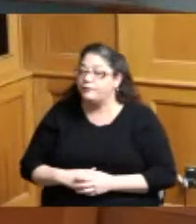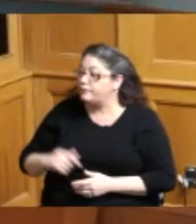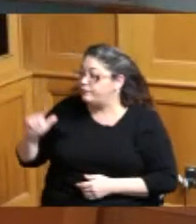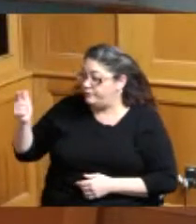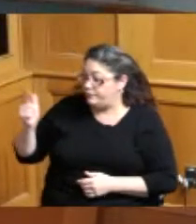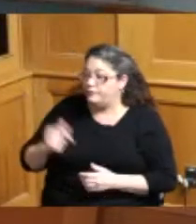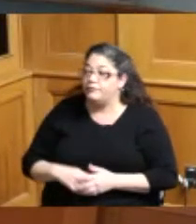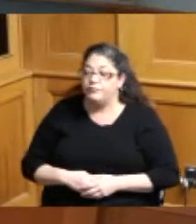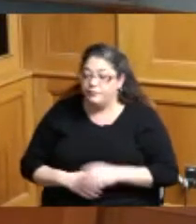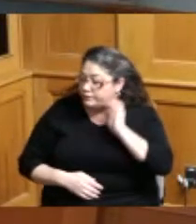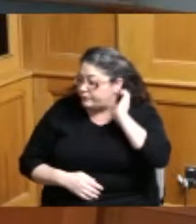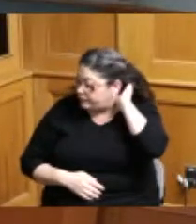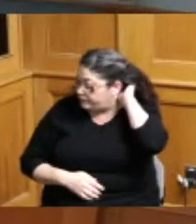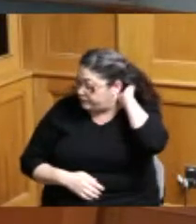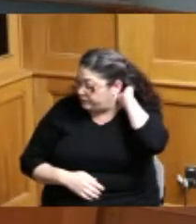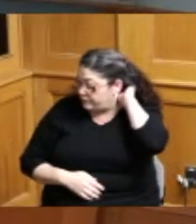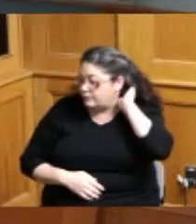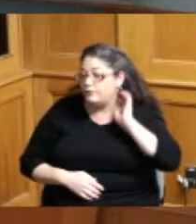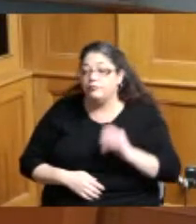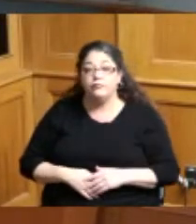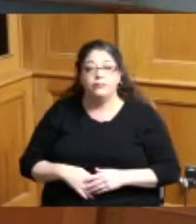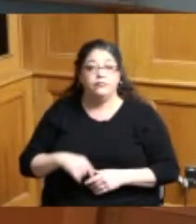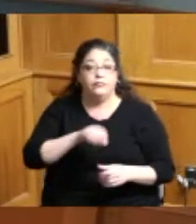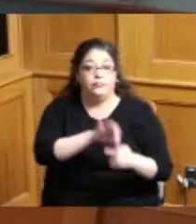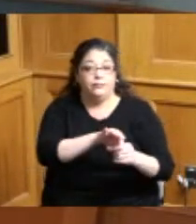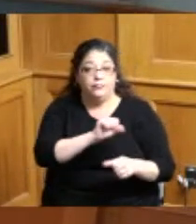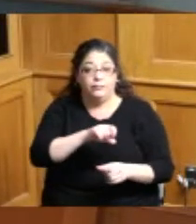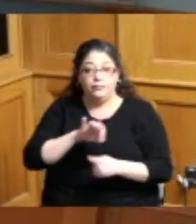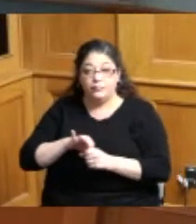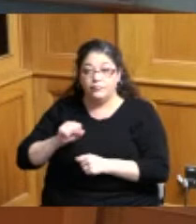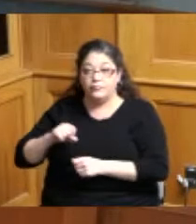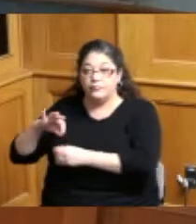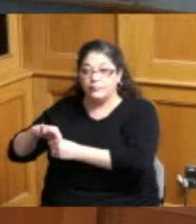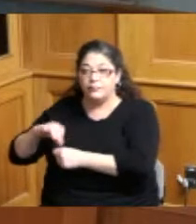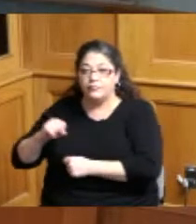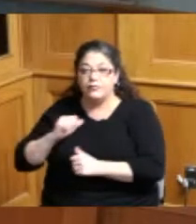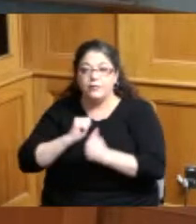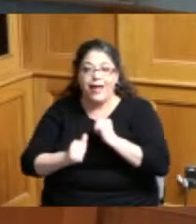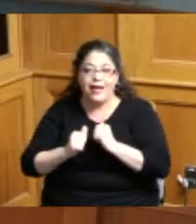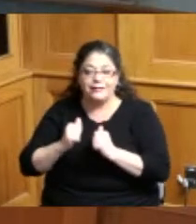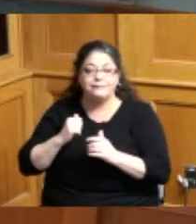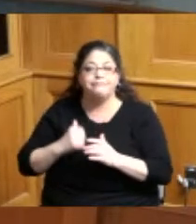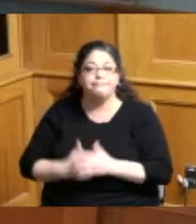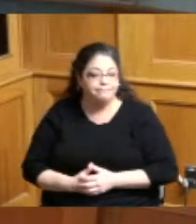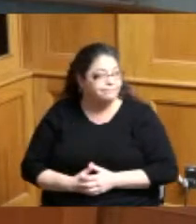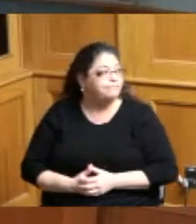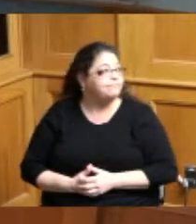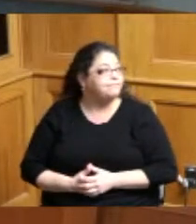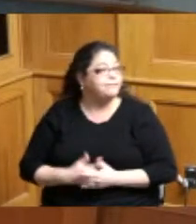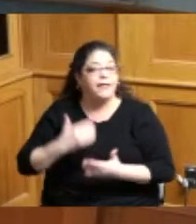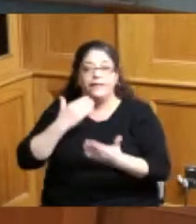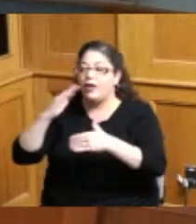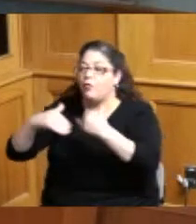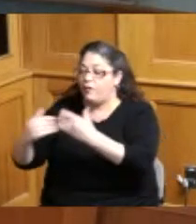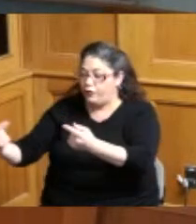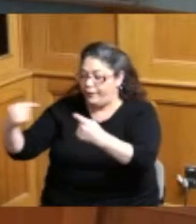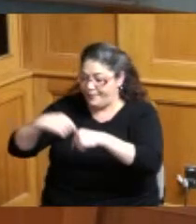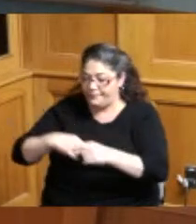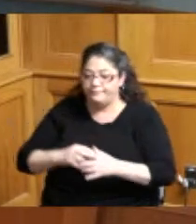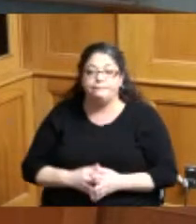Commissioner Summerow Dumas yes Commissioner Reece yes Commissioner Driehaus yes thank you so much thank you all for coming